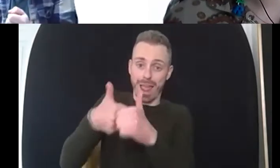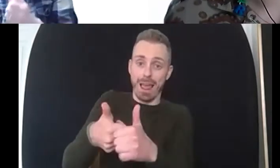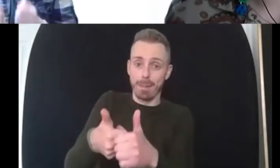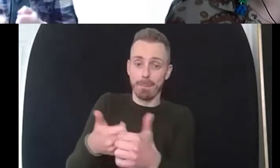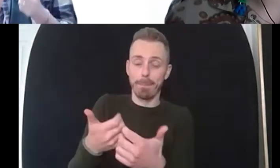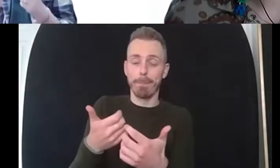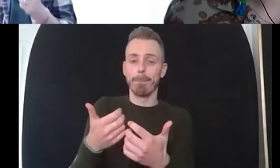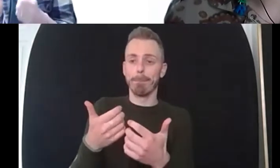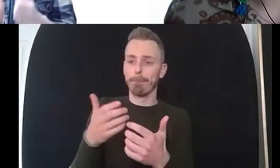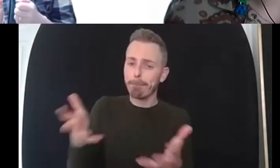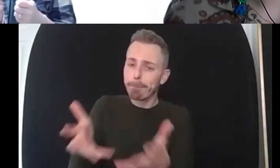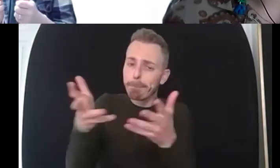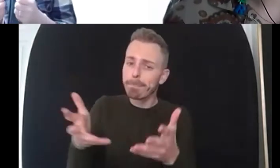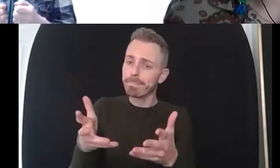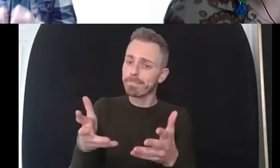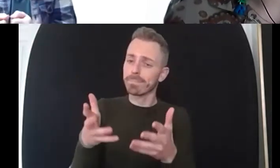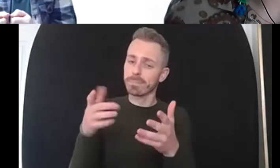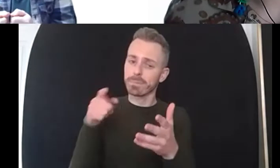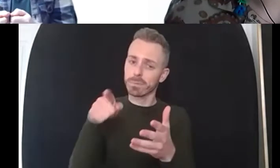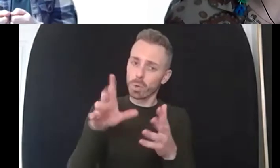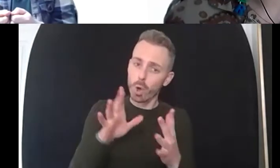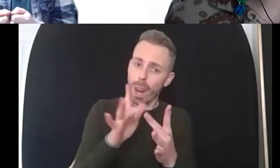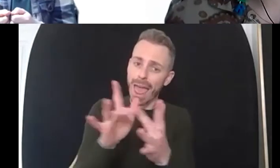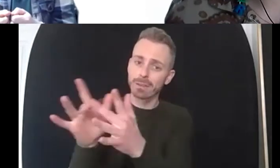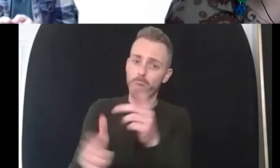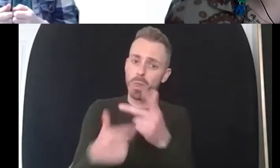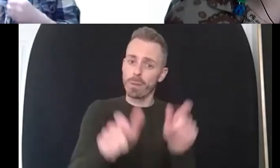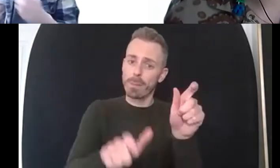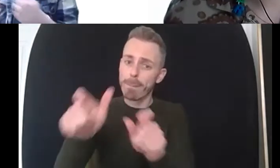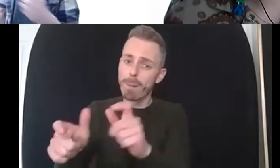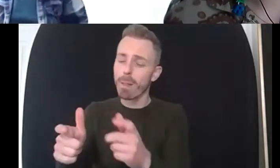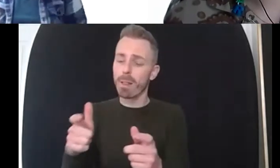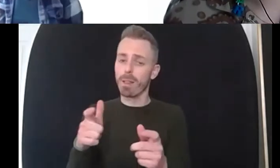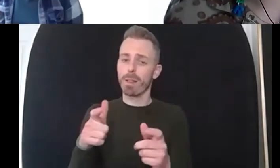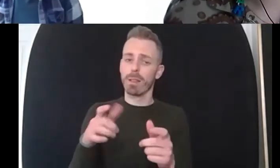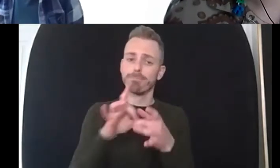with others but just to feel a sense of safety yeah and that might be negotiating with um